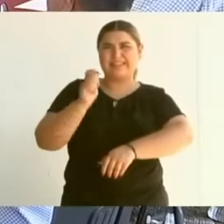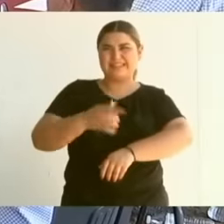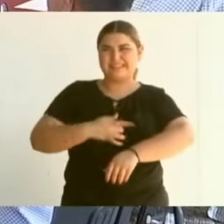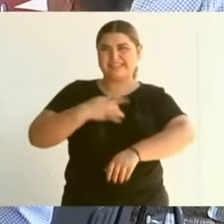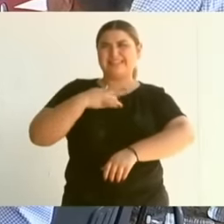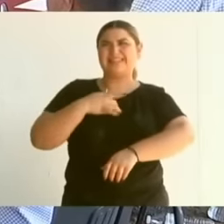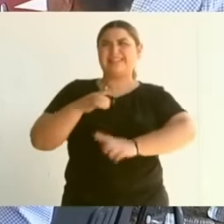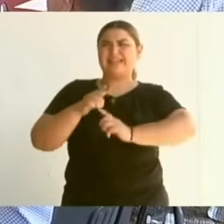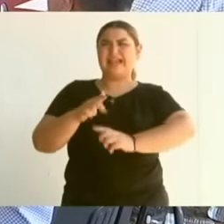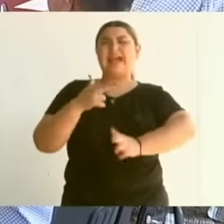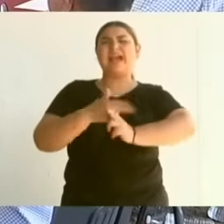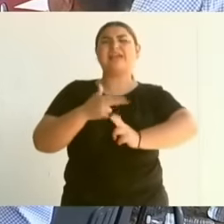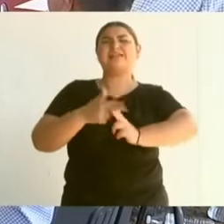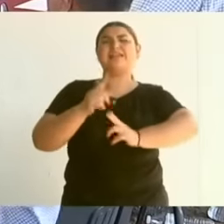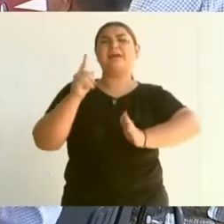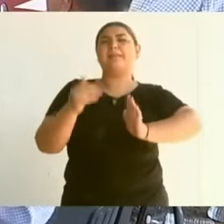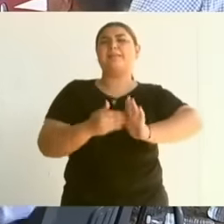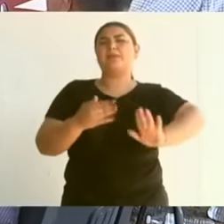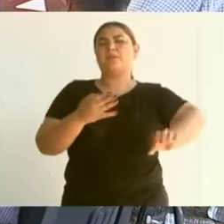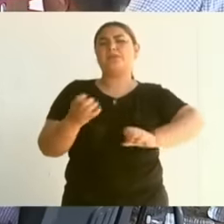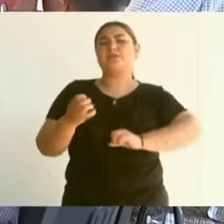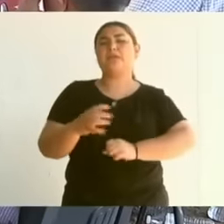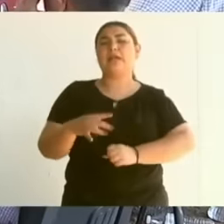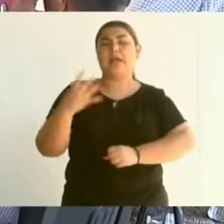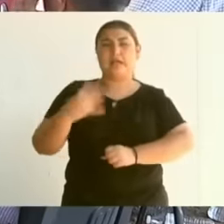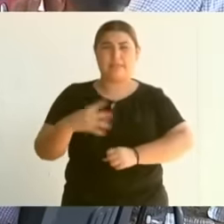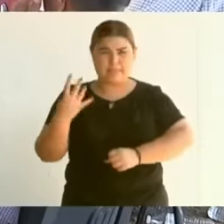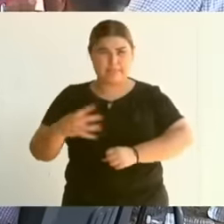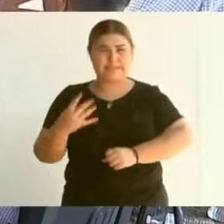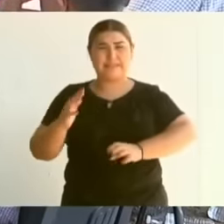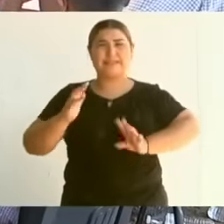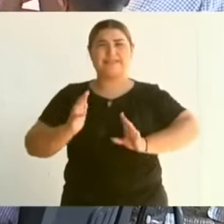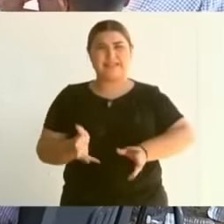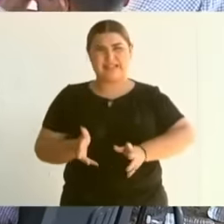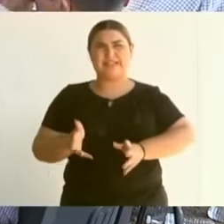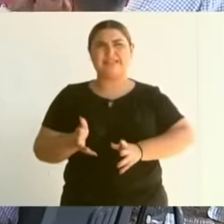1914 not